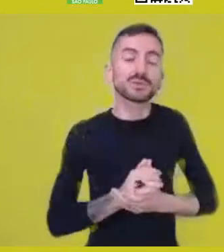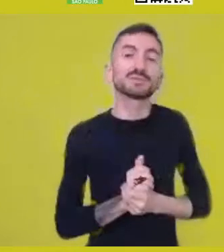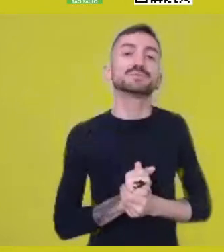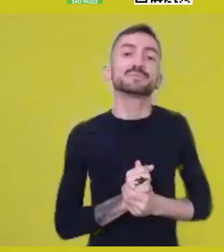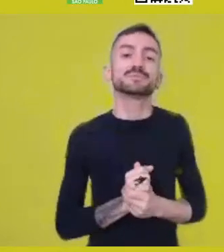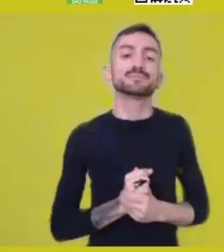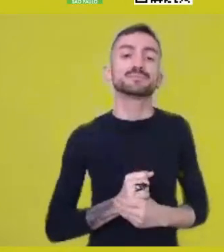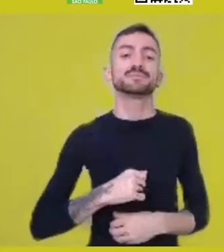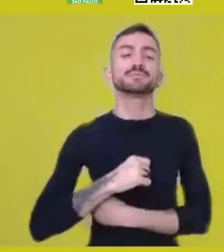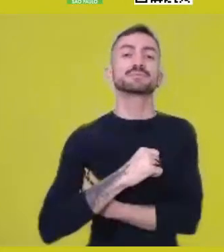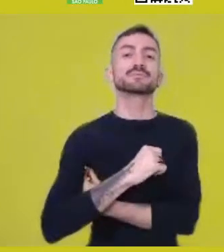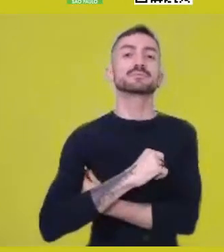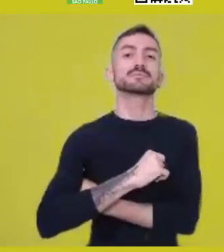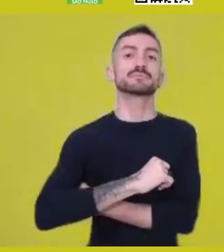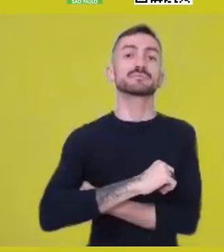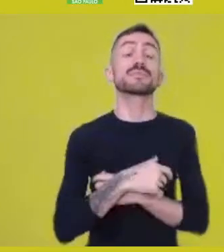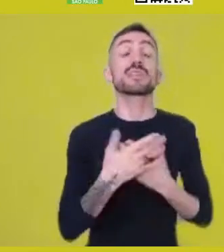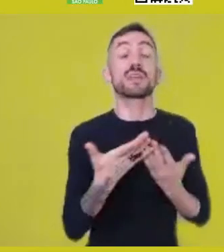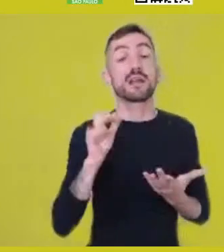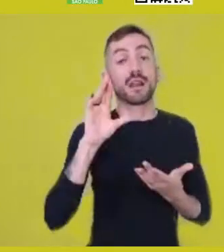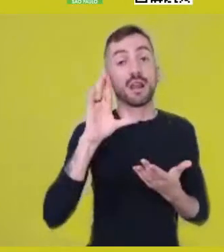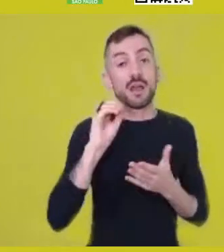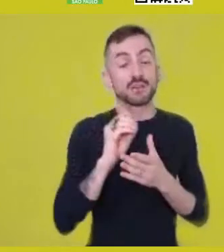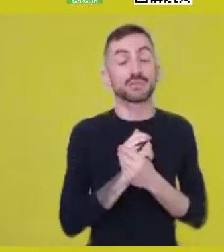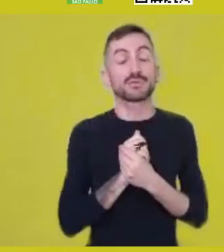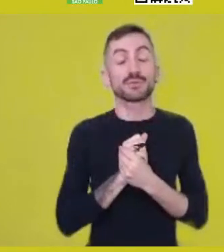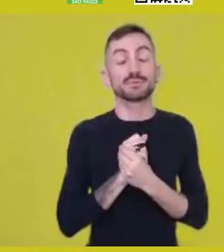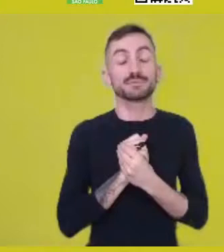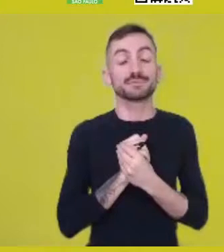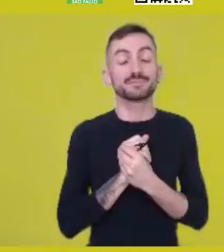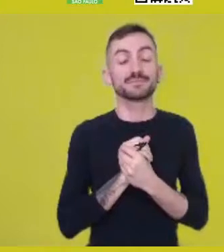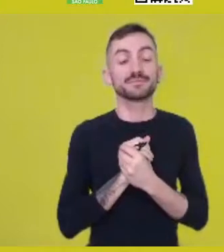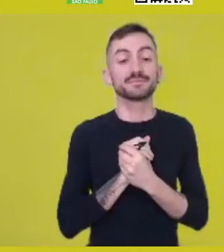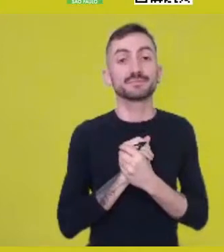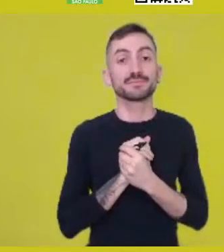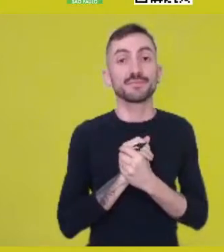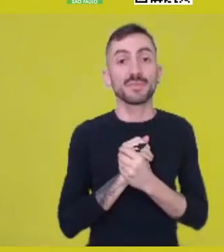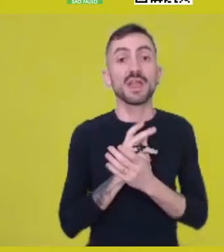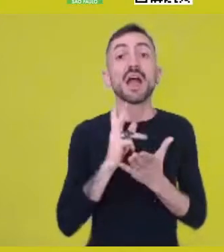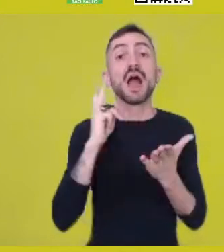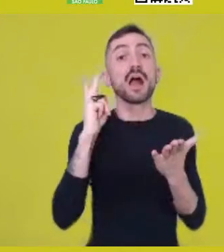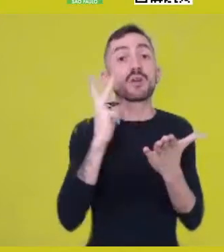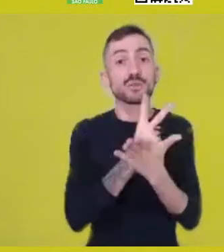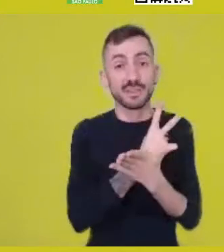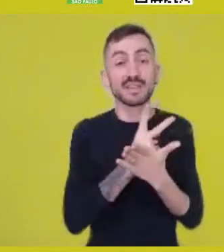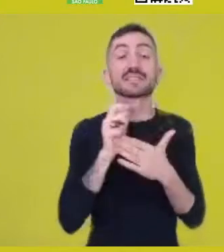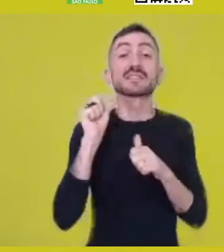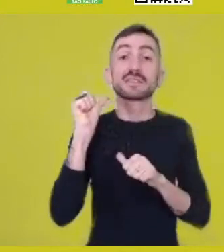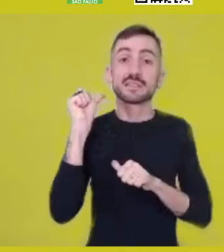Of course, because of that, there is a huge transformation